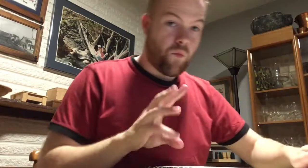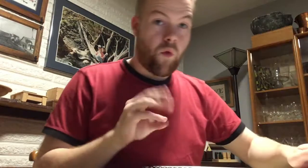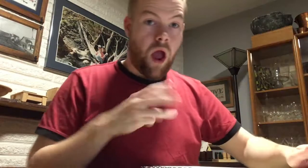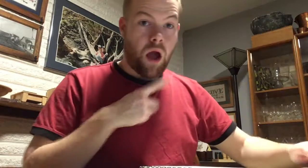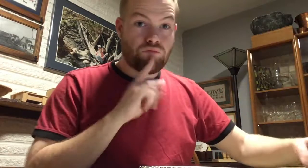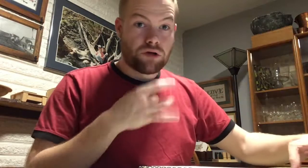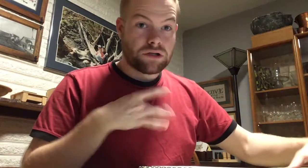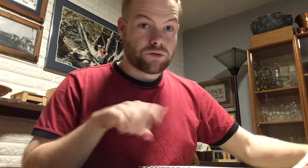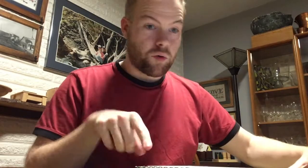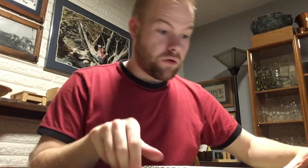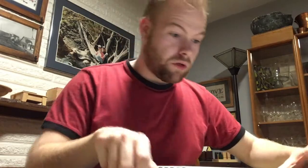Wow, I really don’t like this.